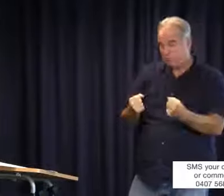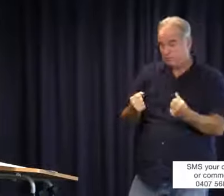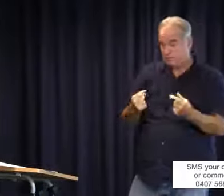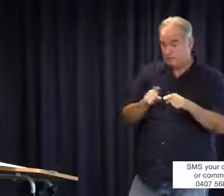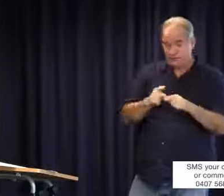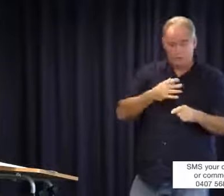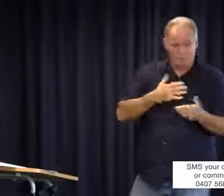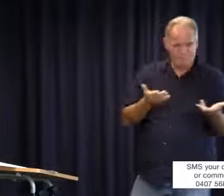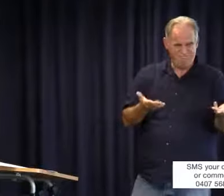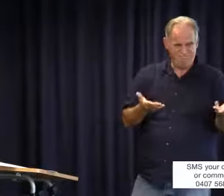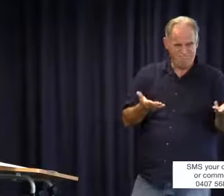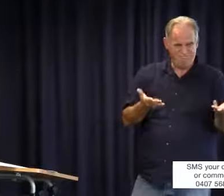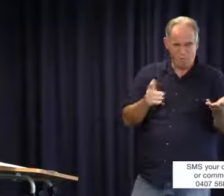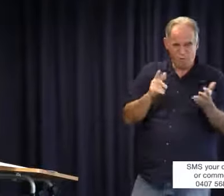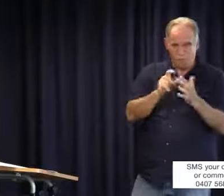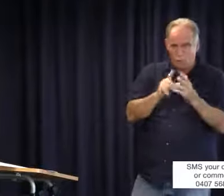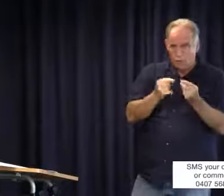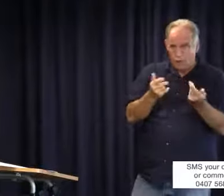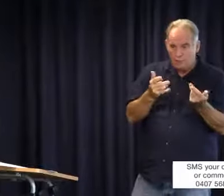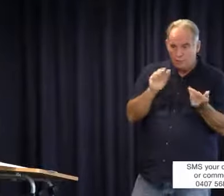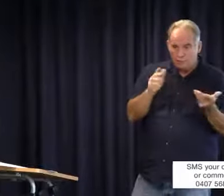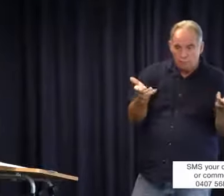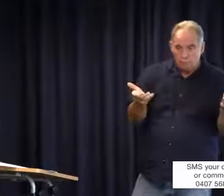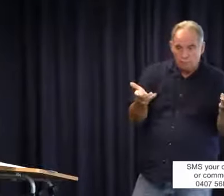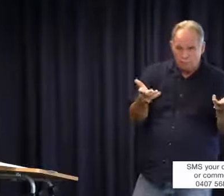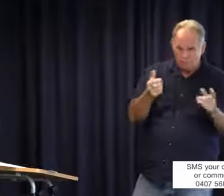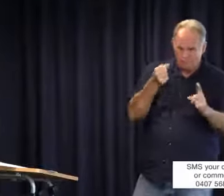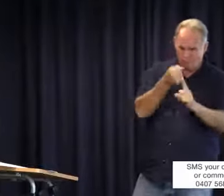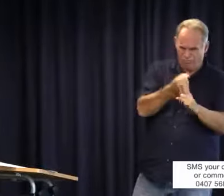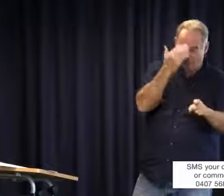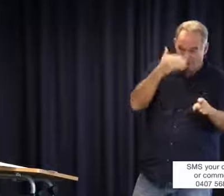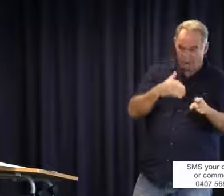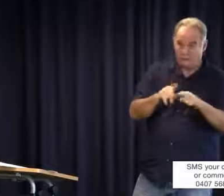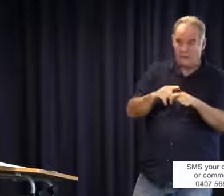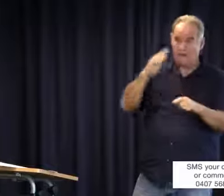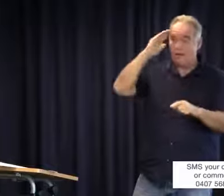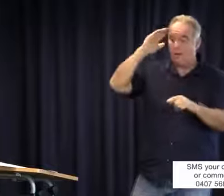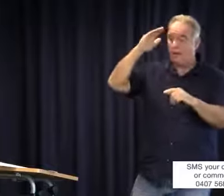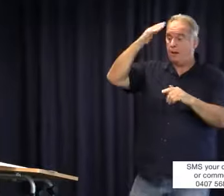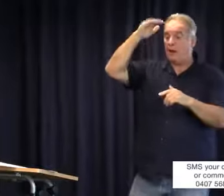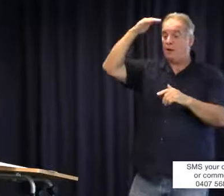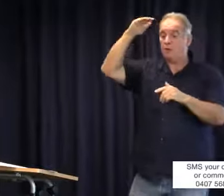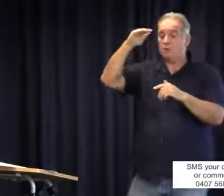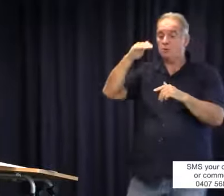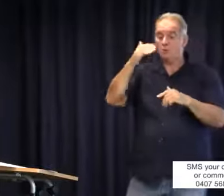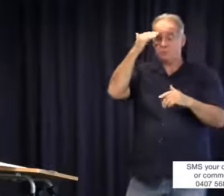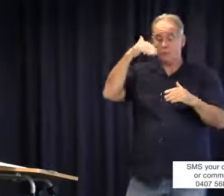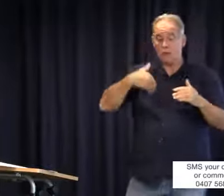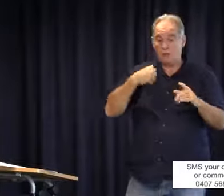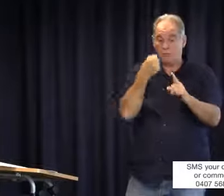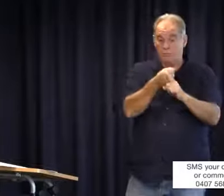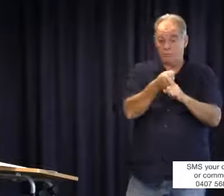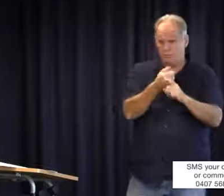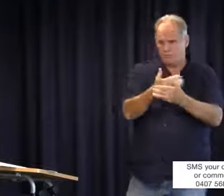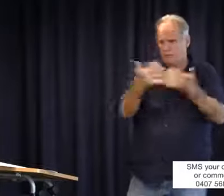on his mental health. There are several generations of deaf families and this is of a major concern.